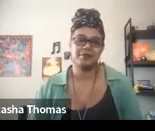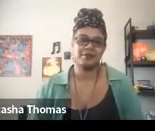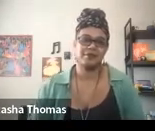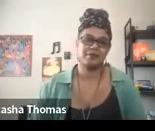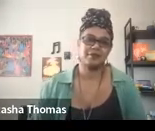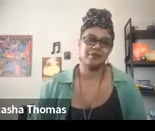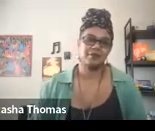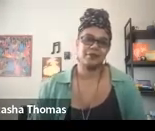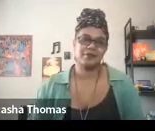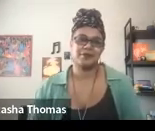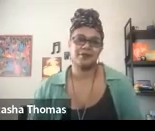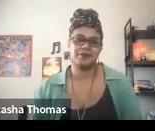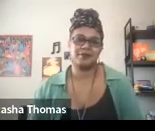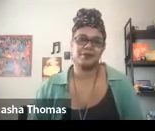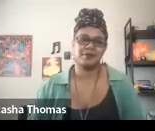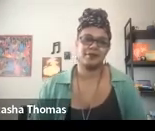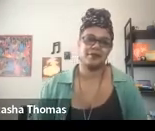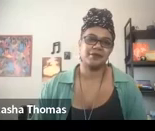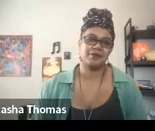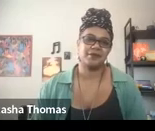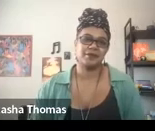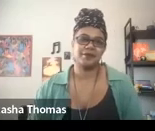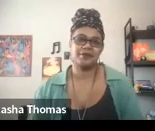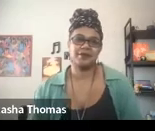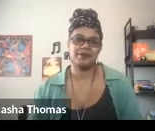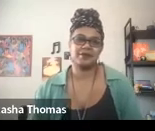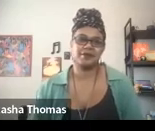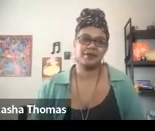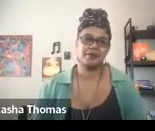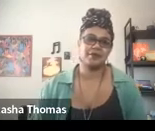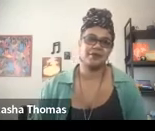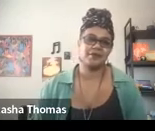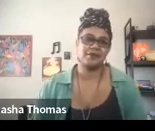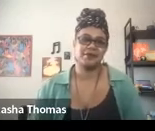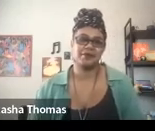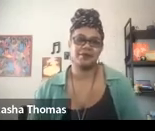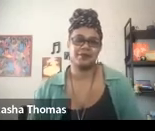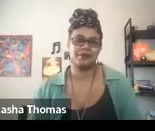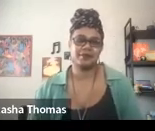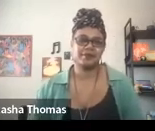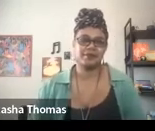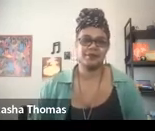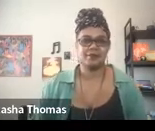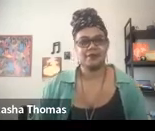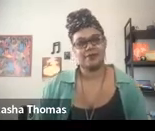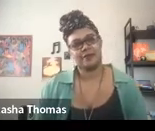Oh.